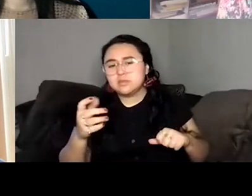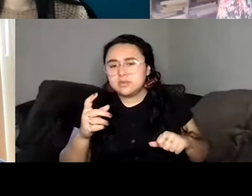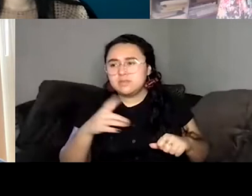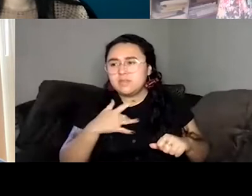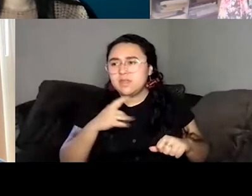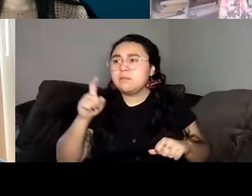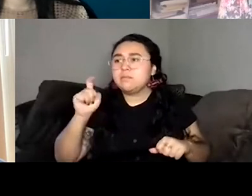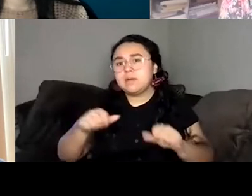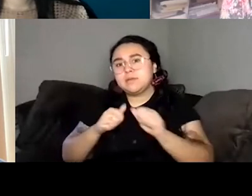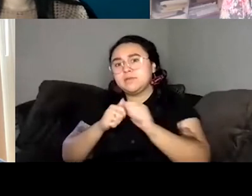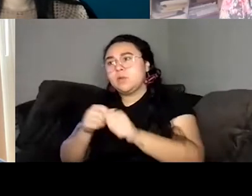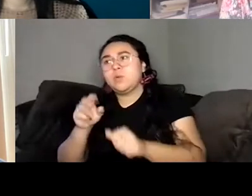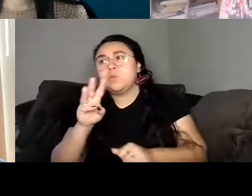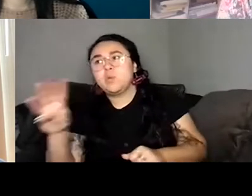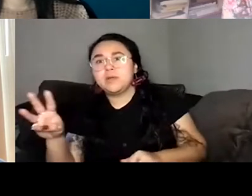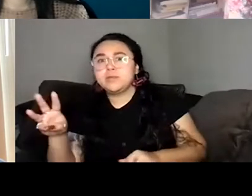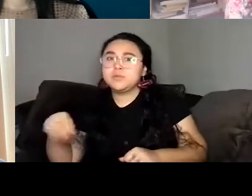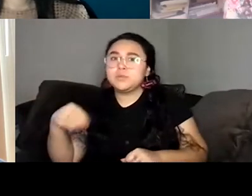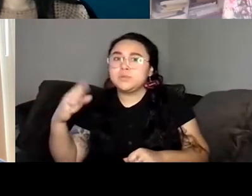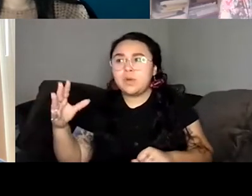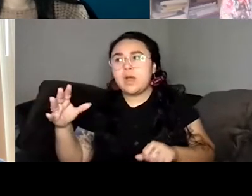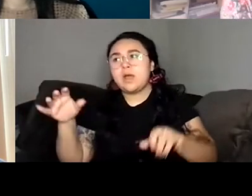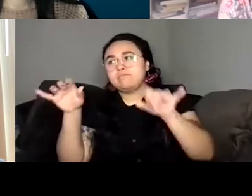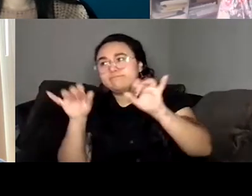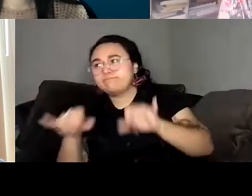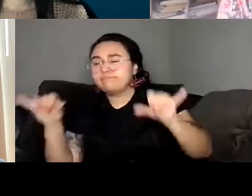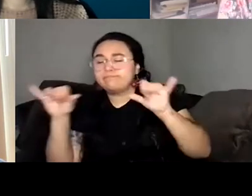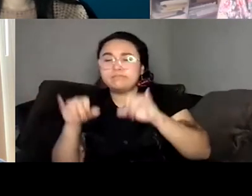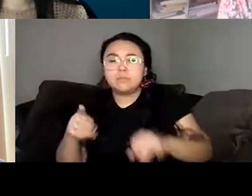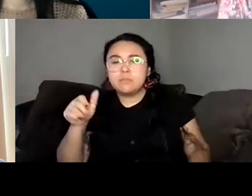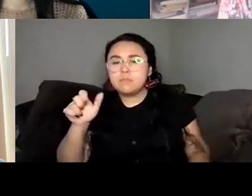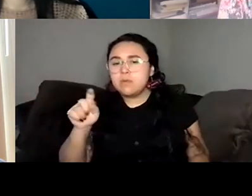are certainly ways we could imagine this could have easily gone in different directions but